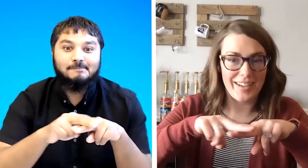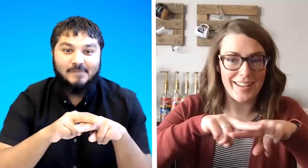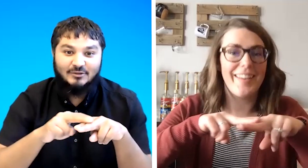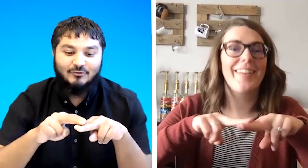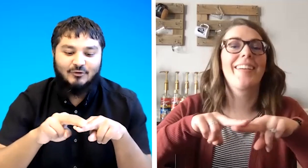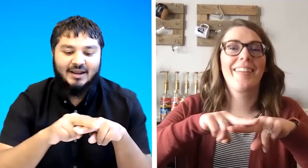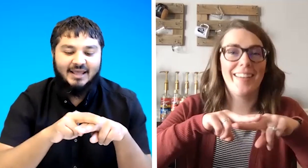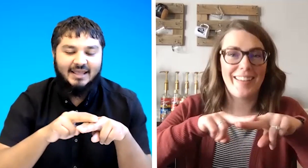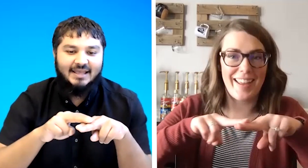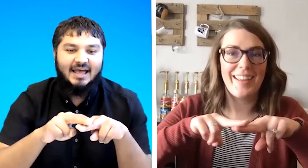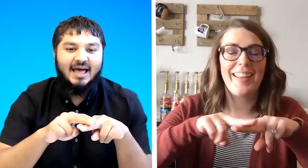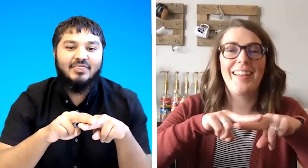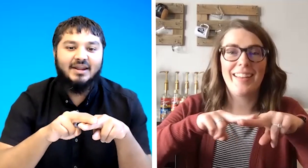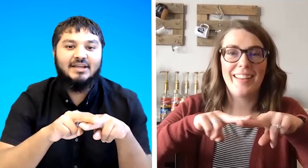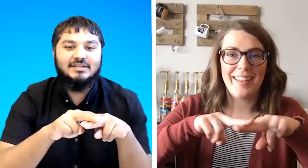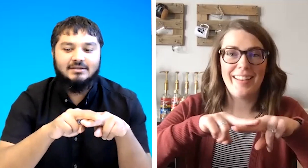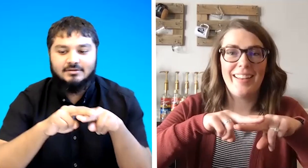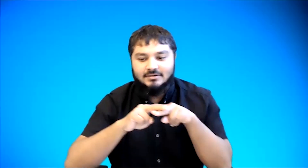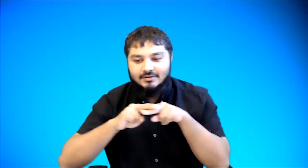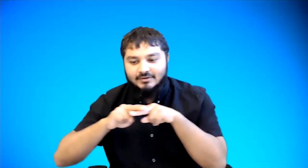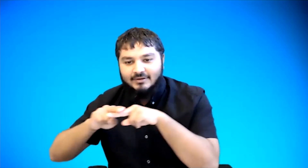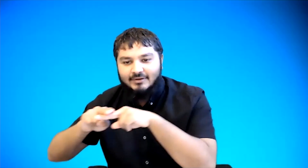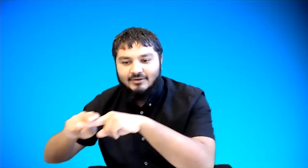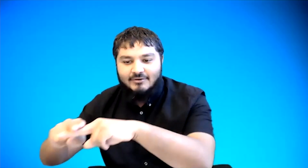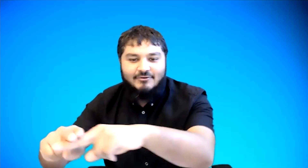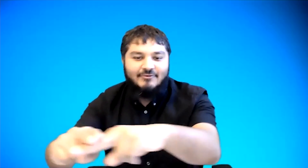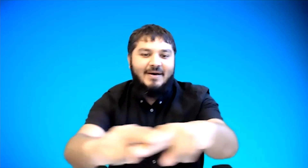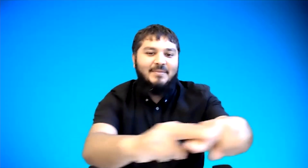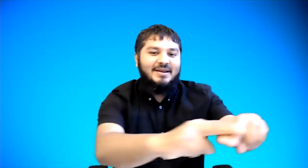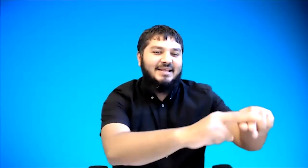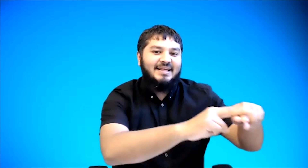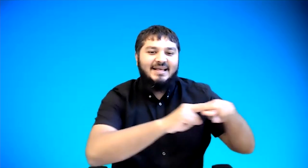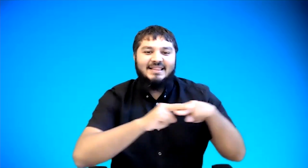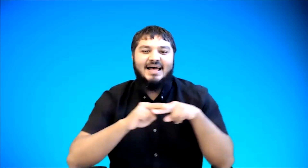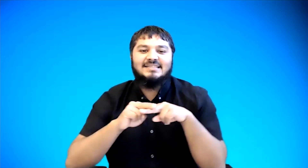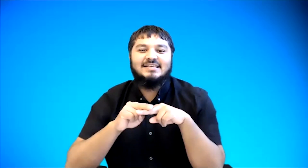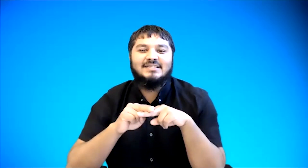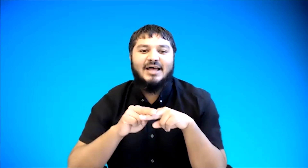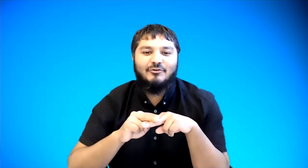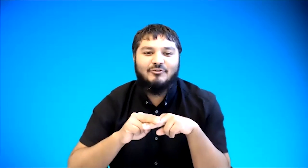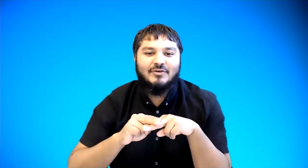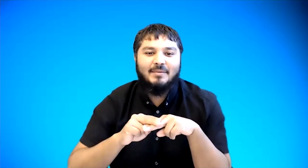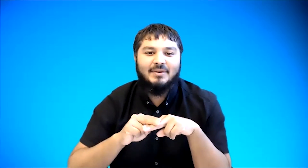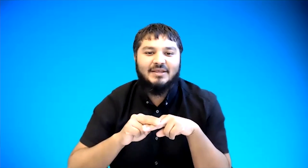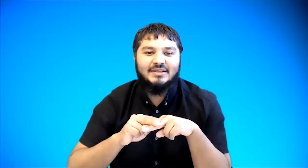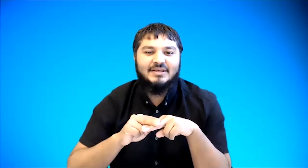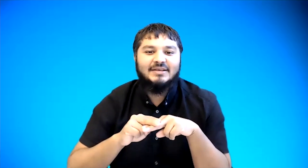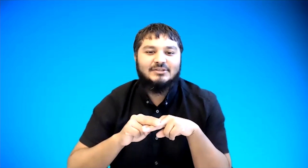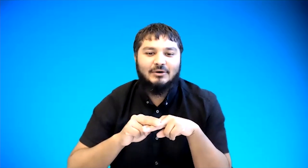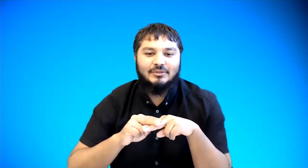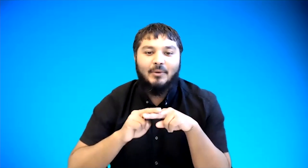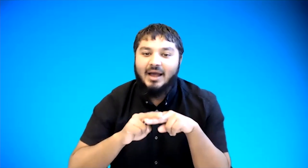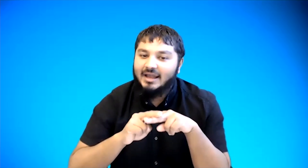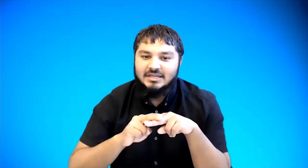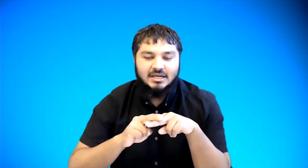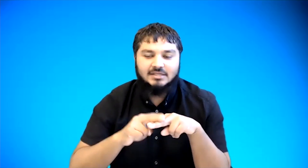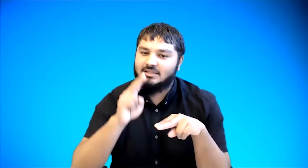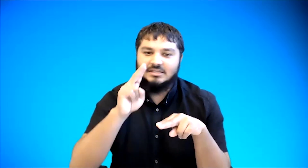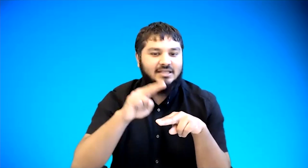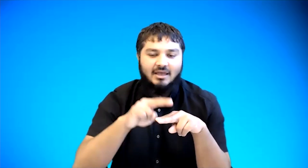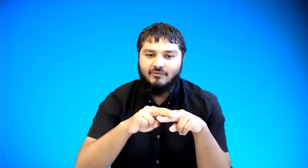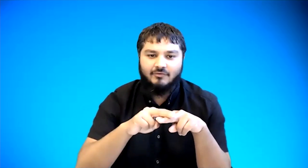that's friday and then i teach family that's the sign for family so the way i teach i say this is f